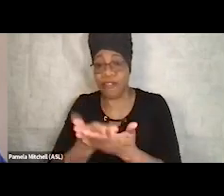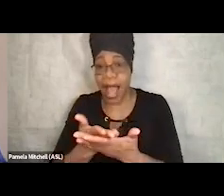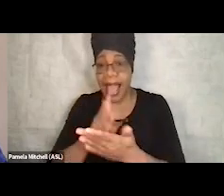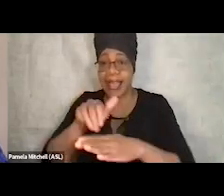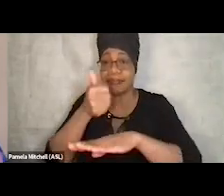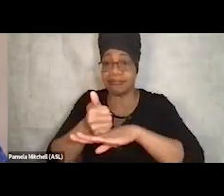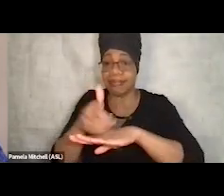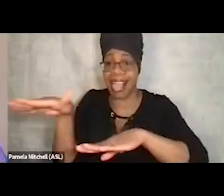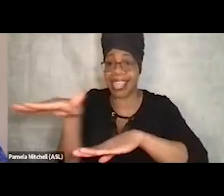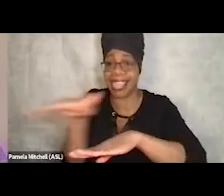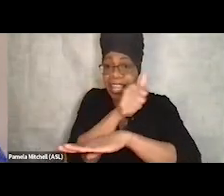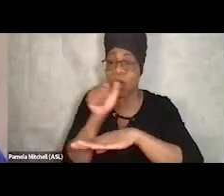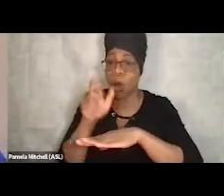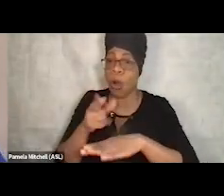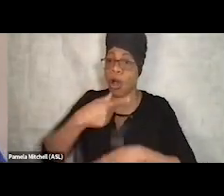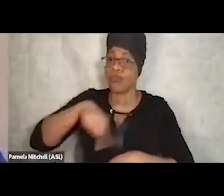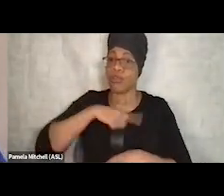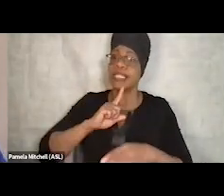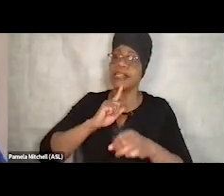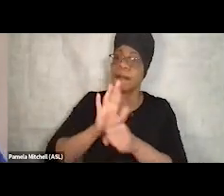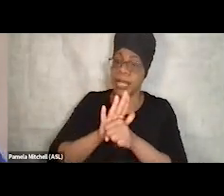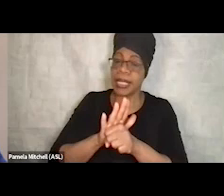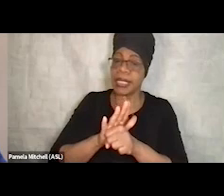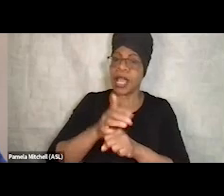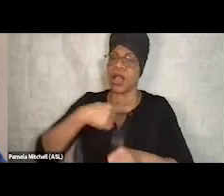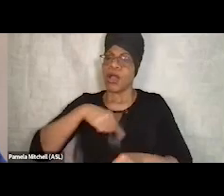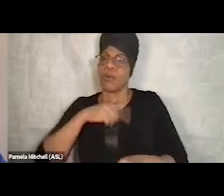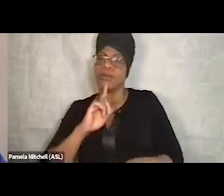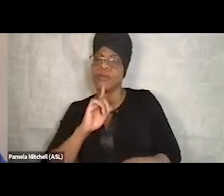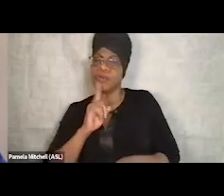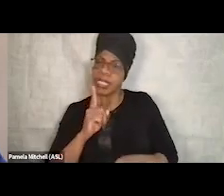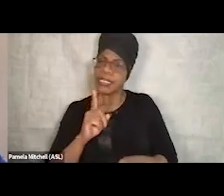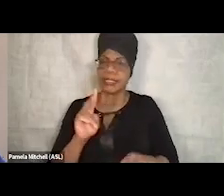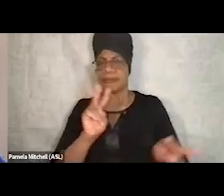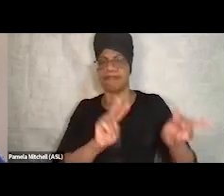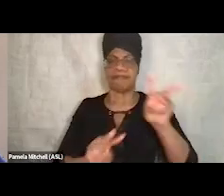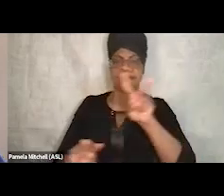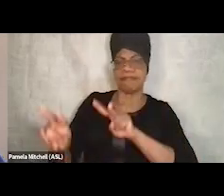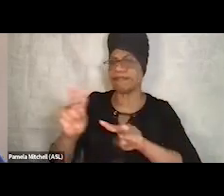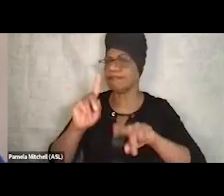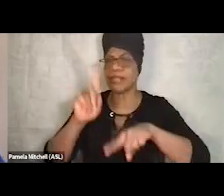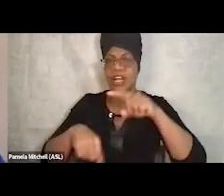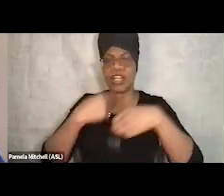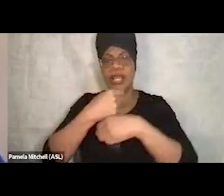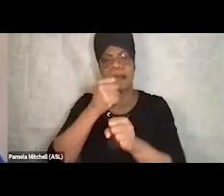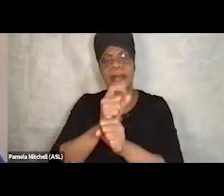And, you know, we were just feeling it out and couldn't make any promises, and we went down there as much as possible.